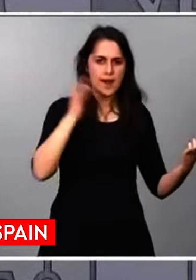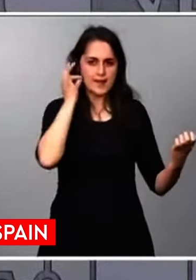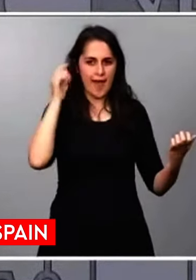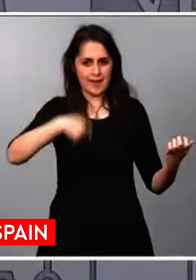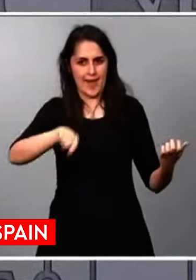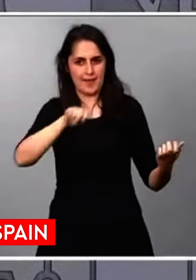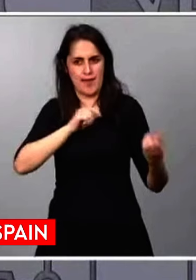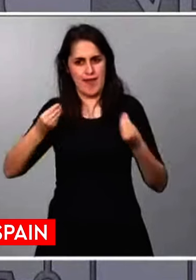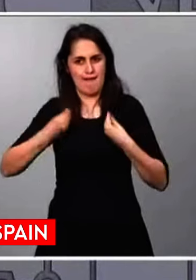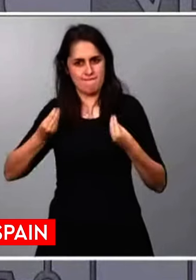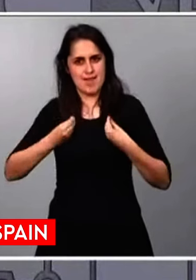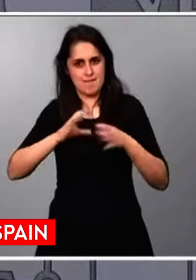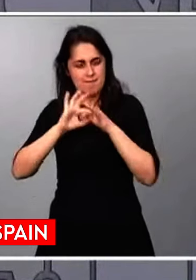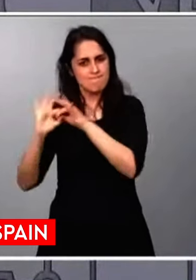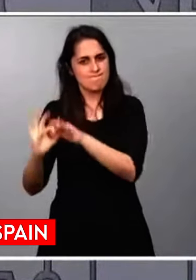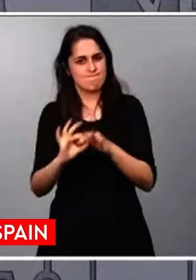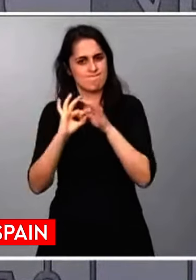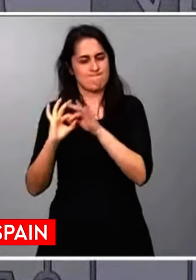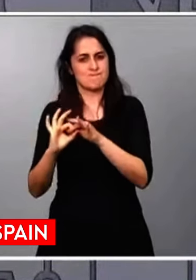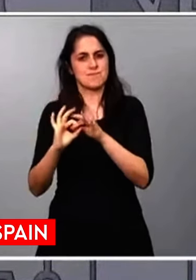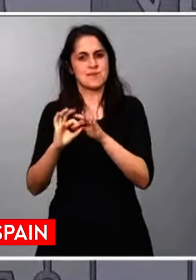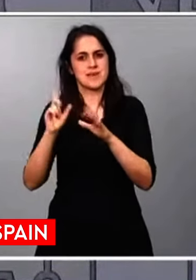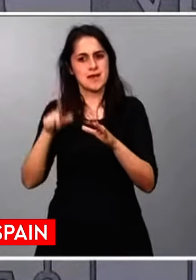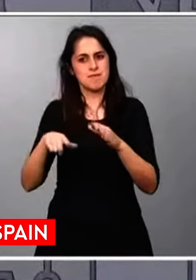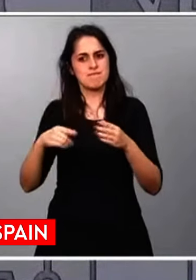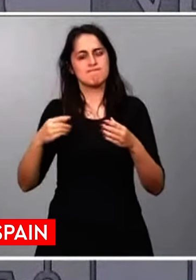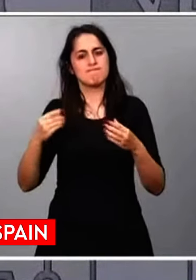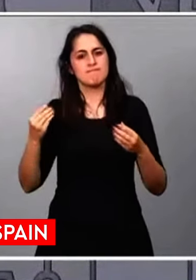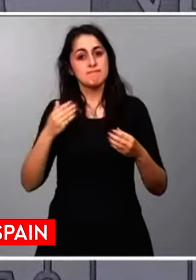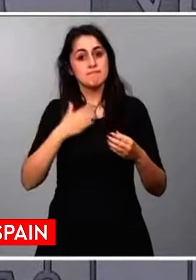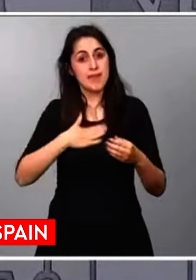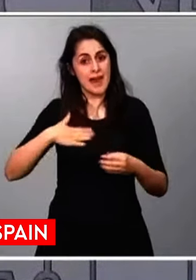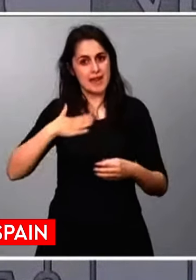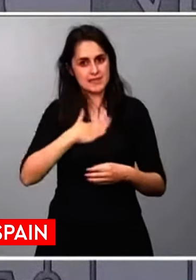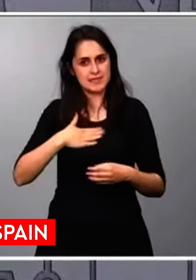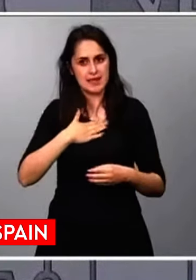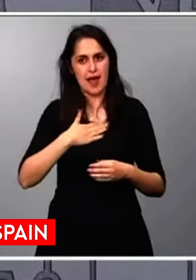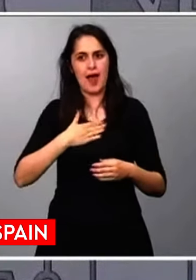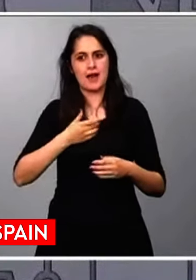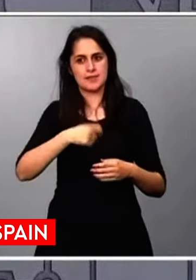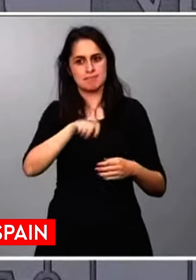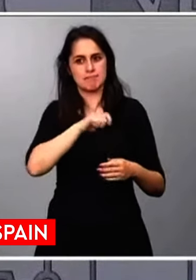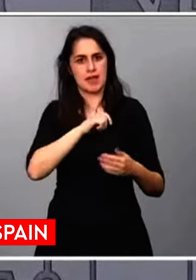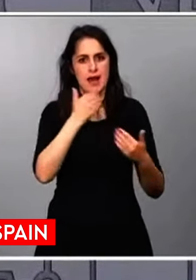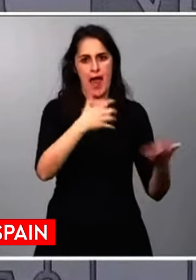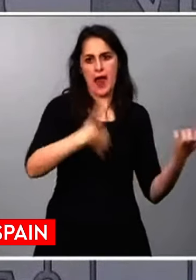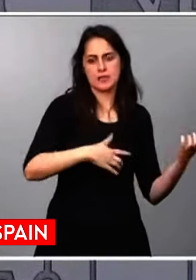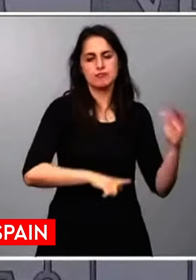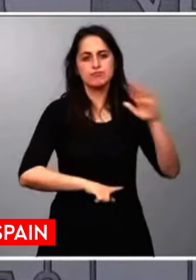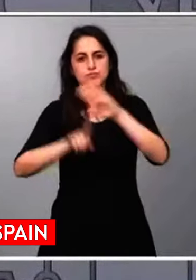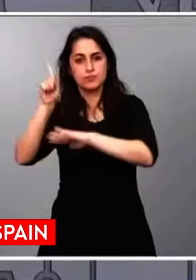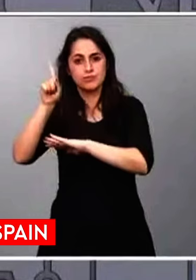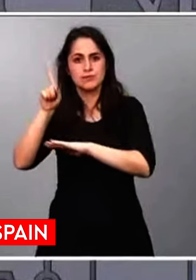and contribute to our well-being and growth, and to whom we transfer our best feelings.